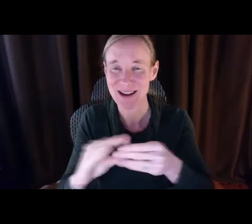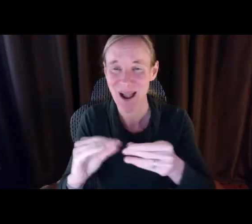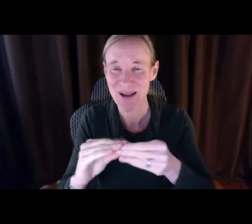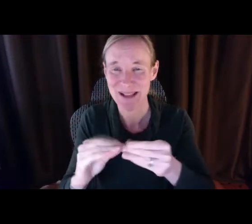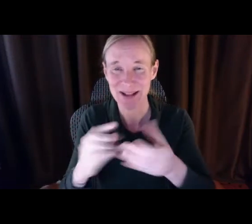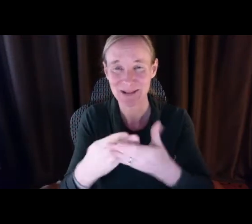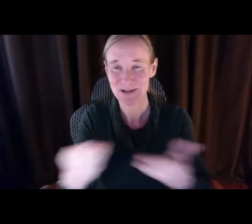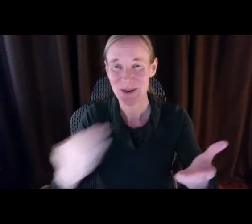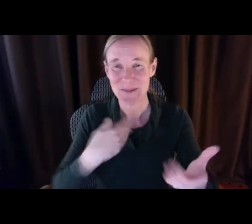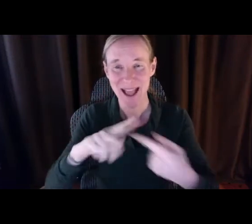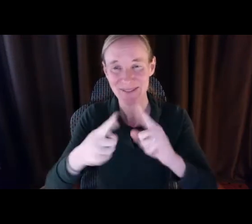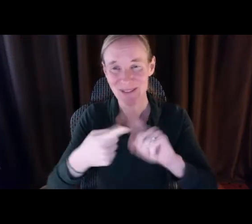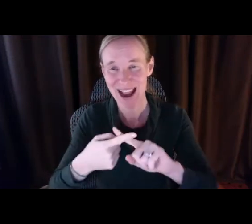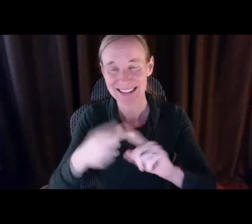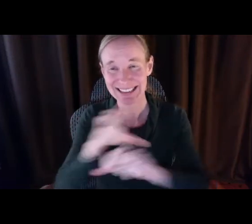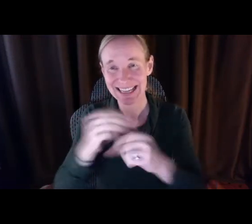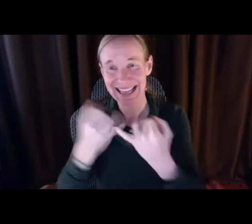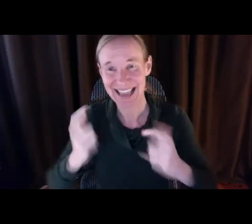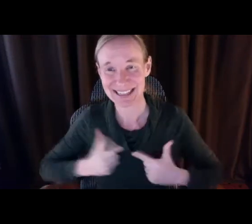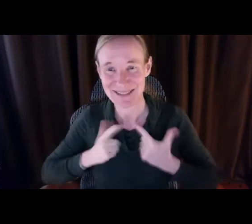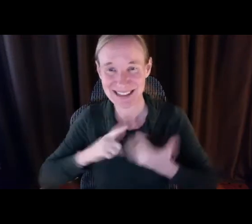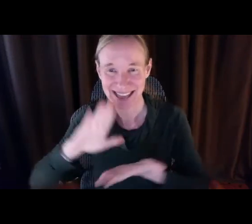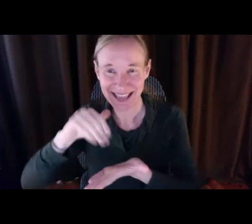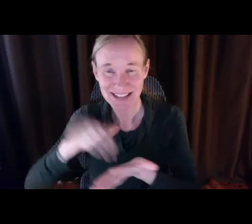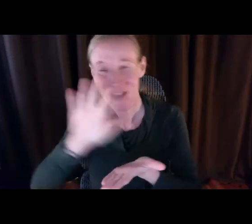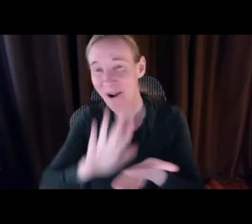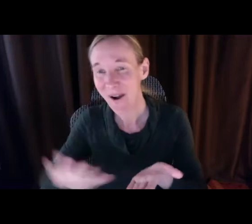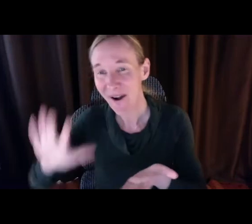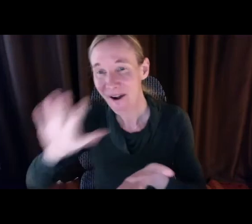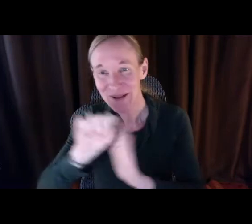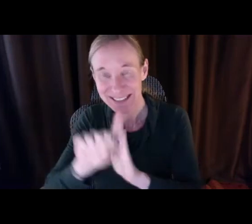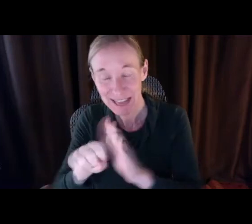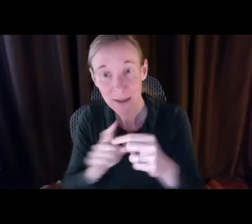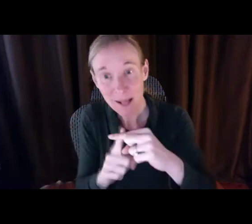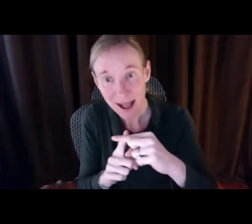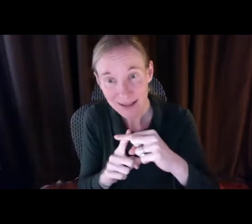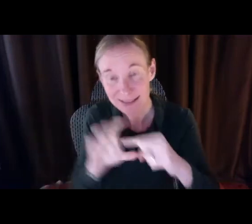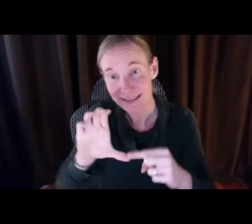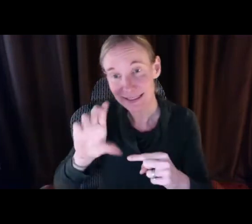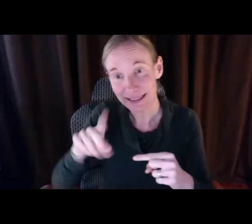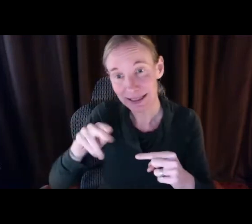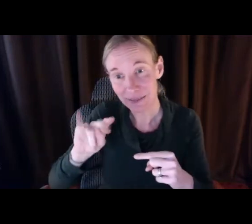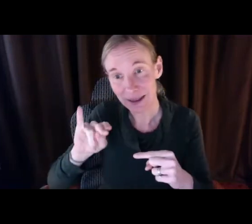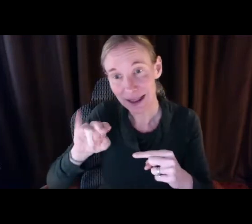This is state Senator James Skoufis. Imso glad to send my remarks to my friend in the